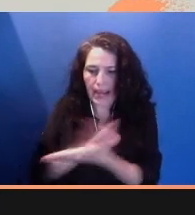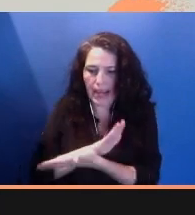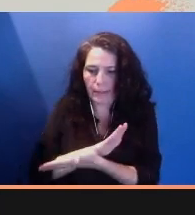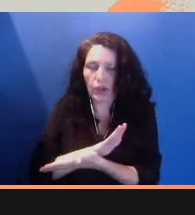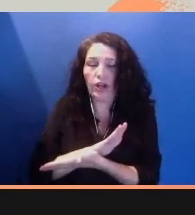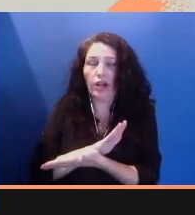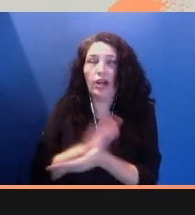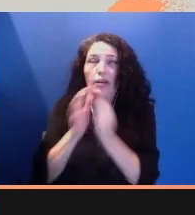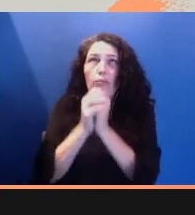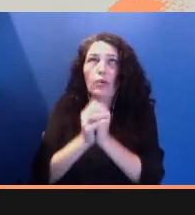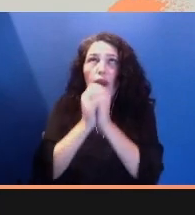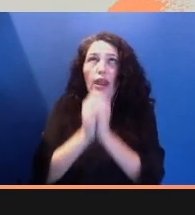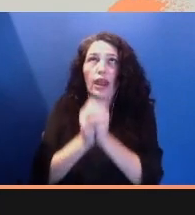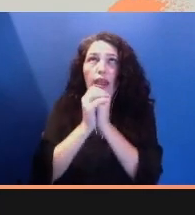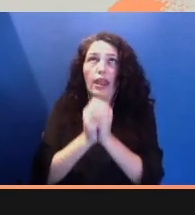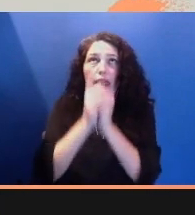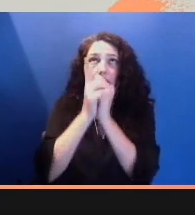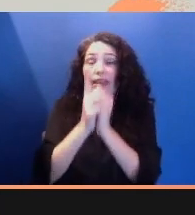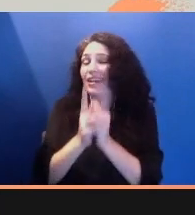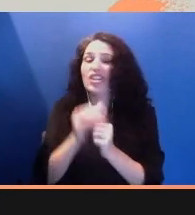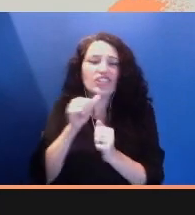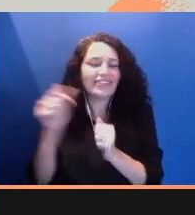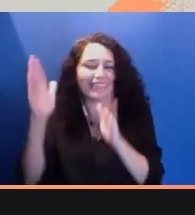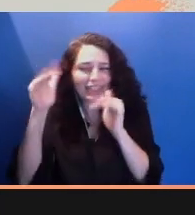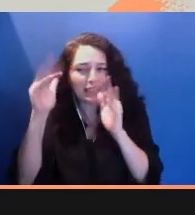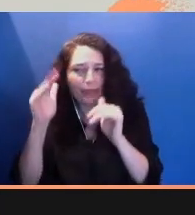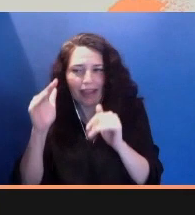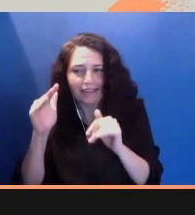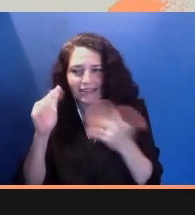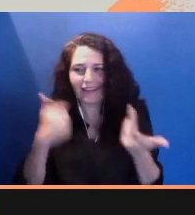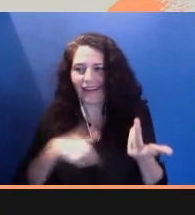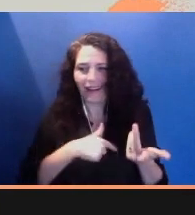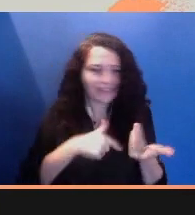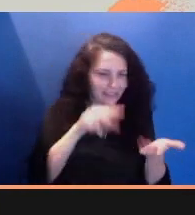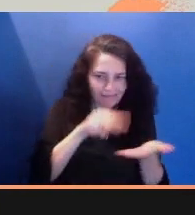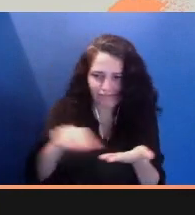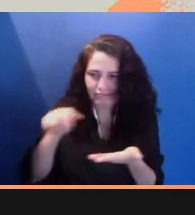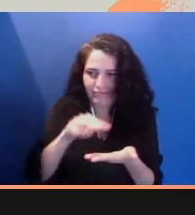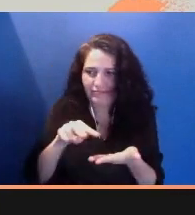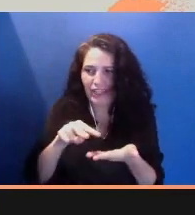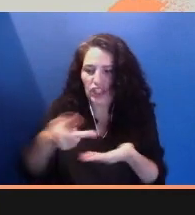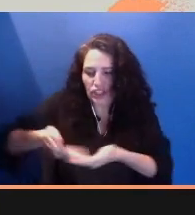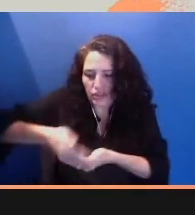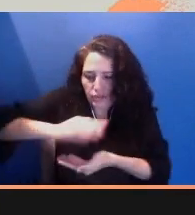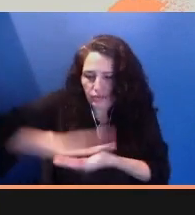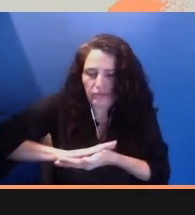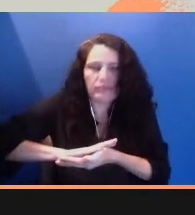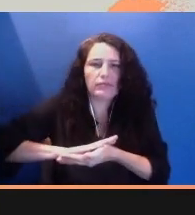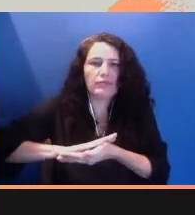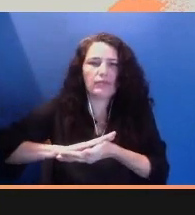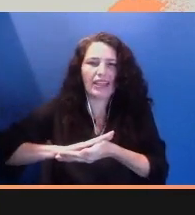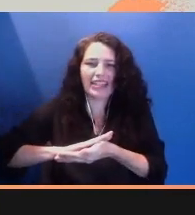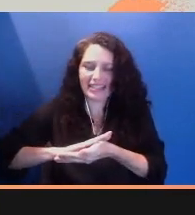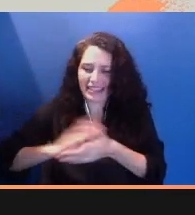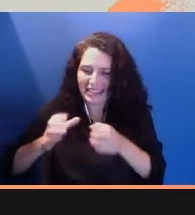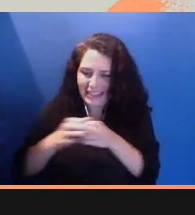to hear, shutting them tightly in a cheap tin box in front of a broken Virgin Mary.